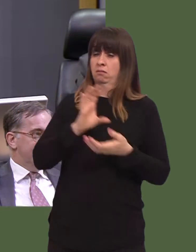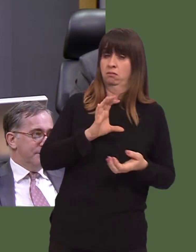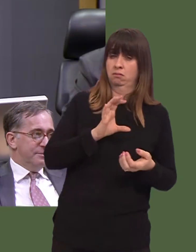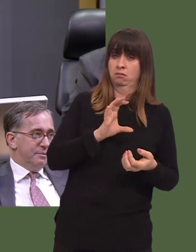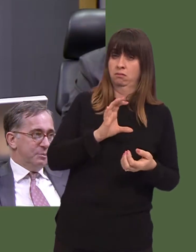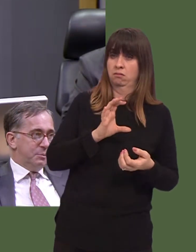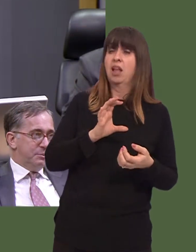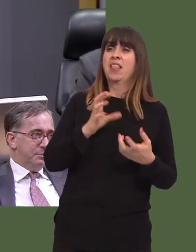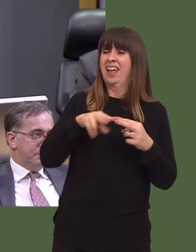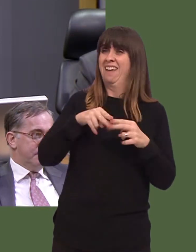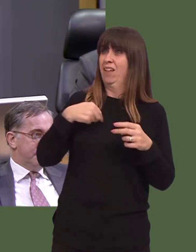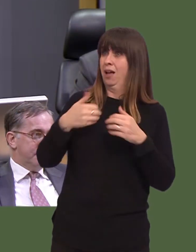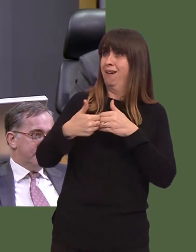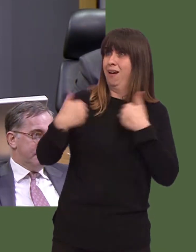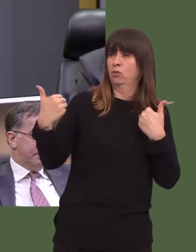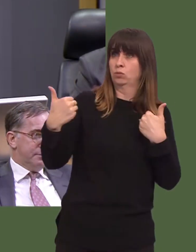for in any other way.